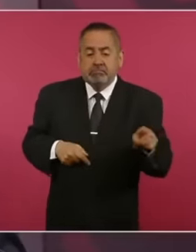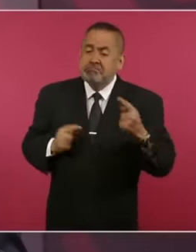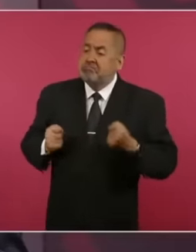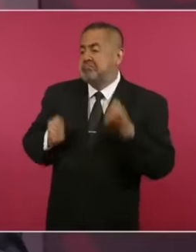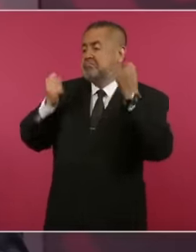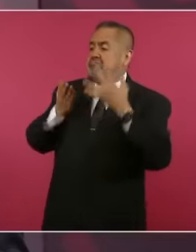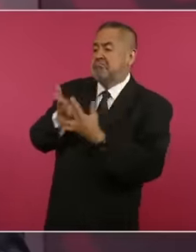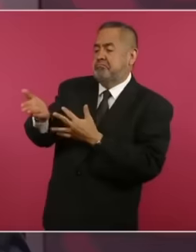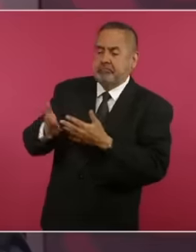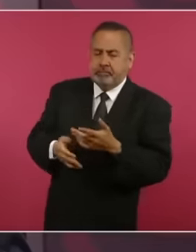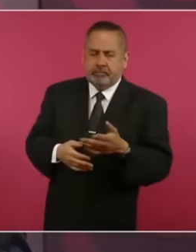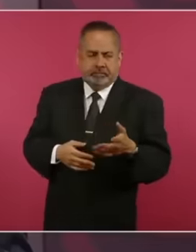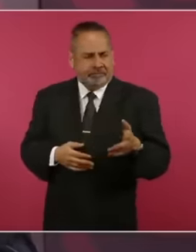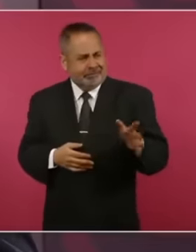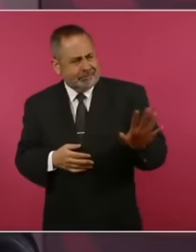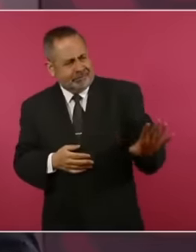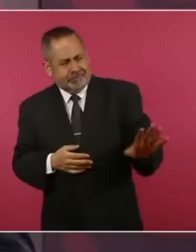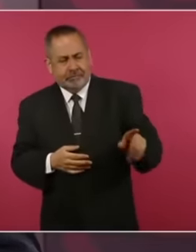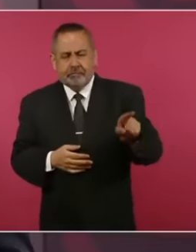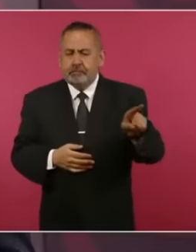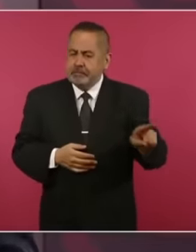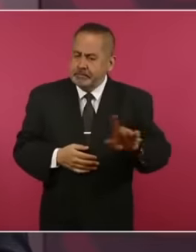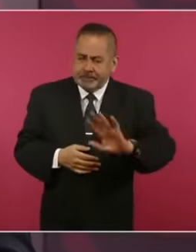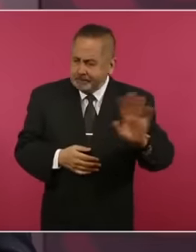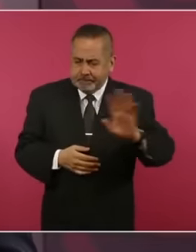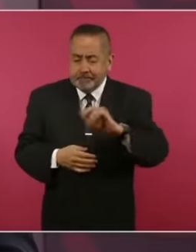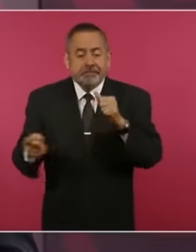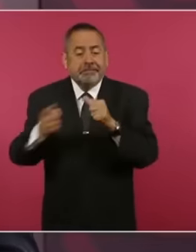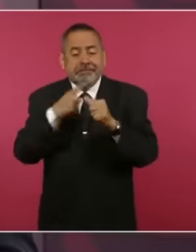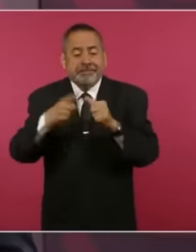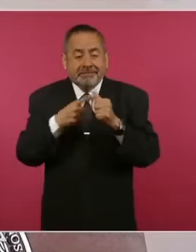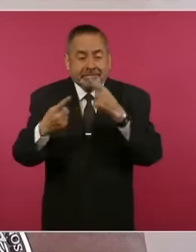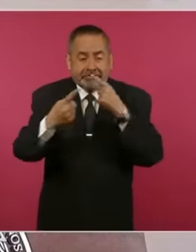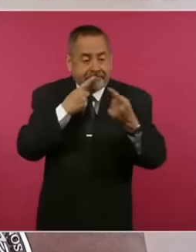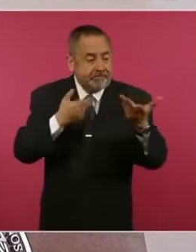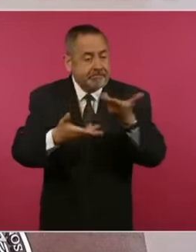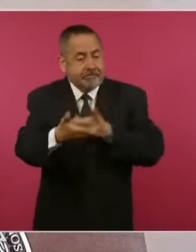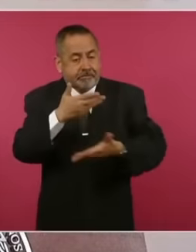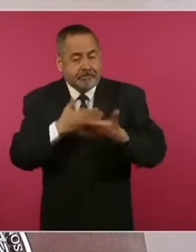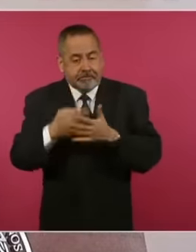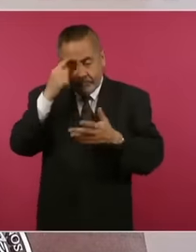could have considered some additional elements to try to solve this